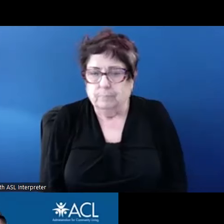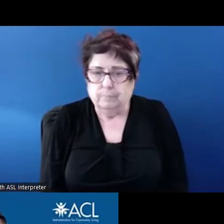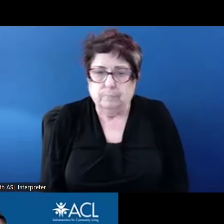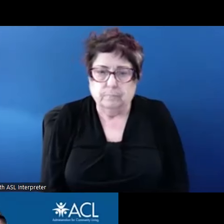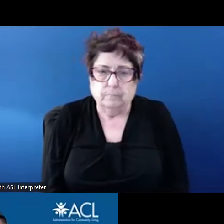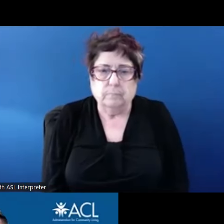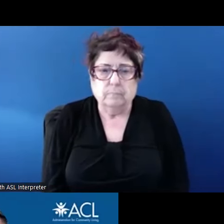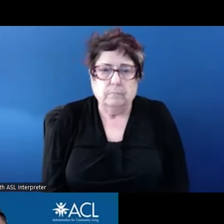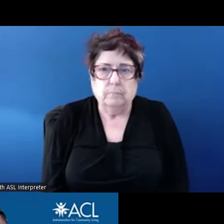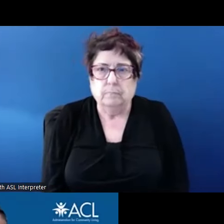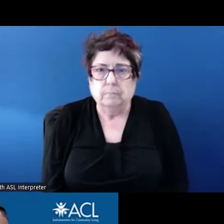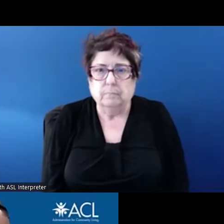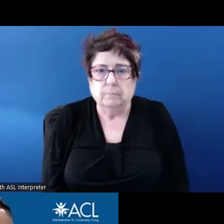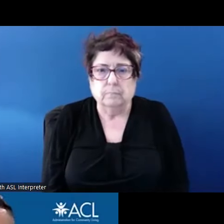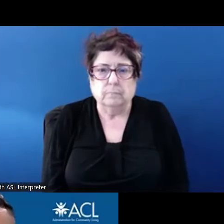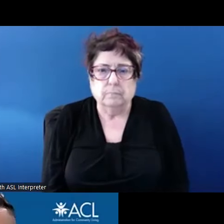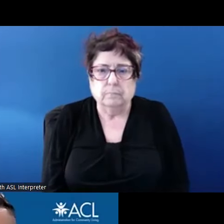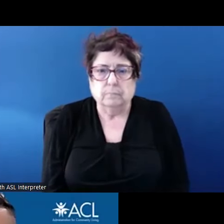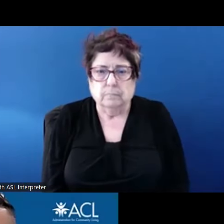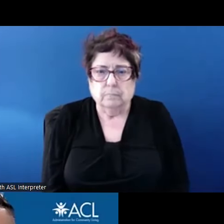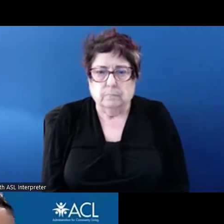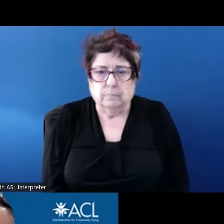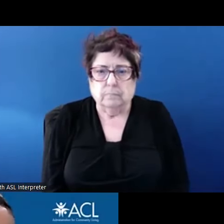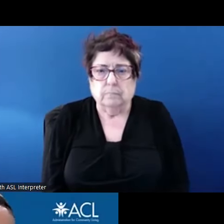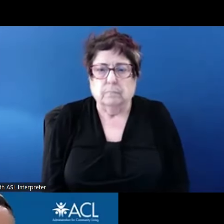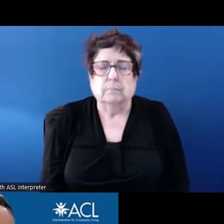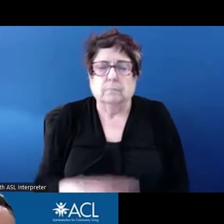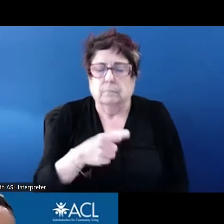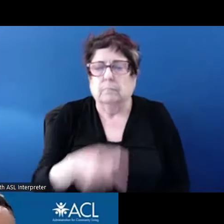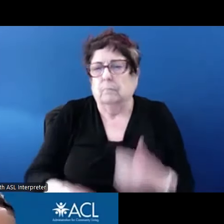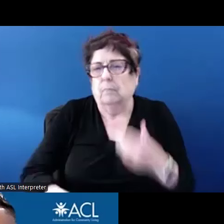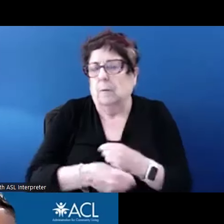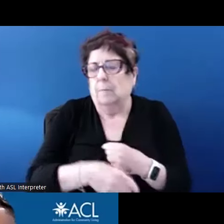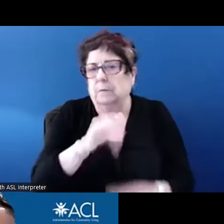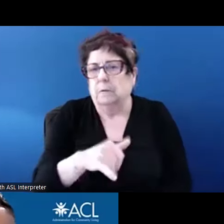And then, building on that question, if someone is receiving rental assistance through